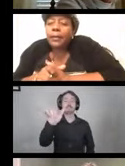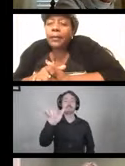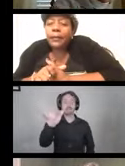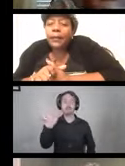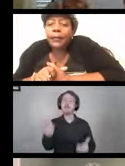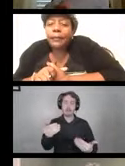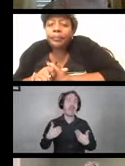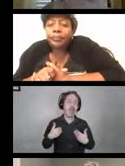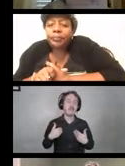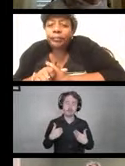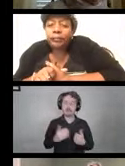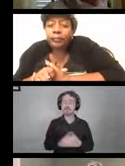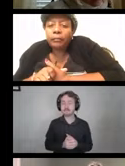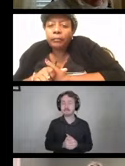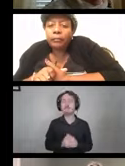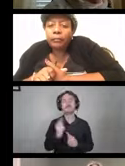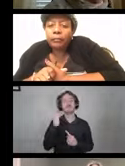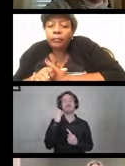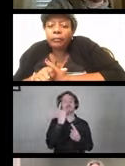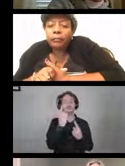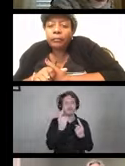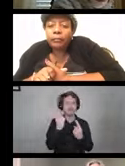So thinking about that we wanted to make sure that